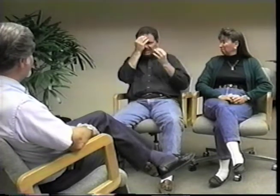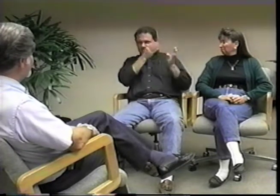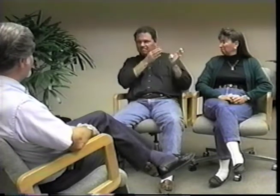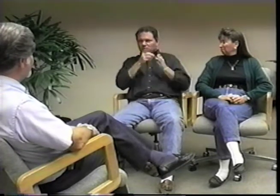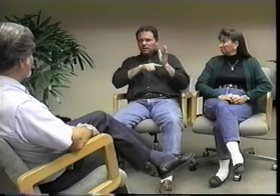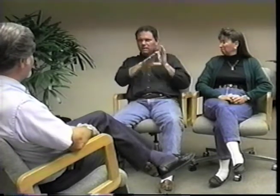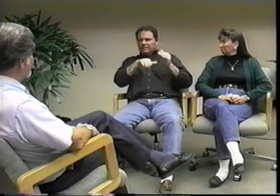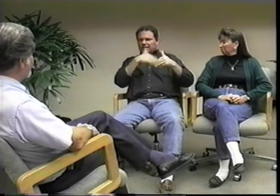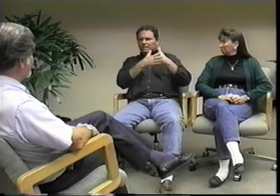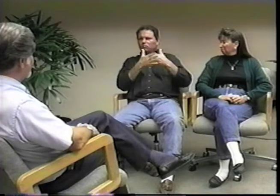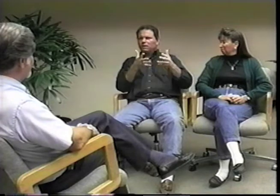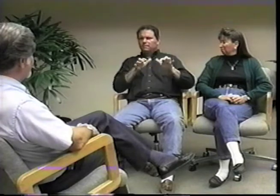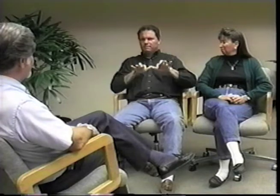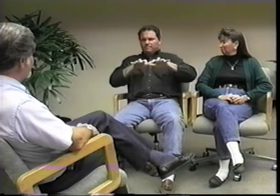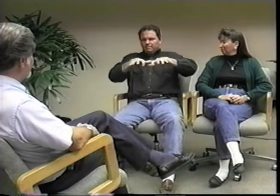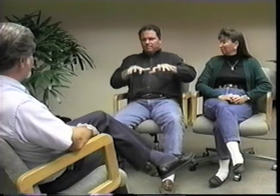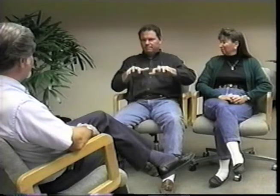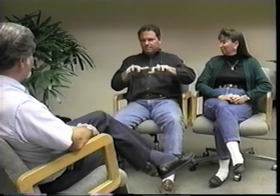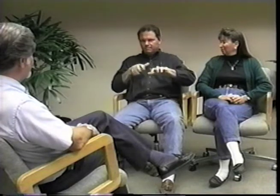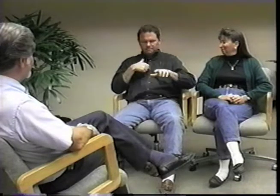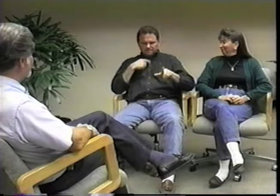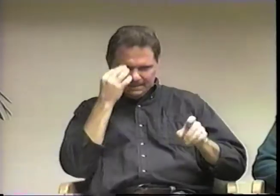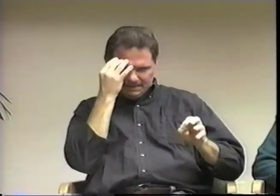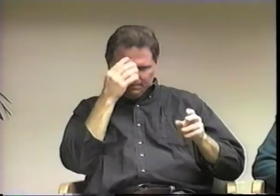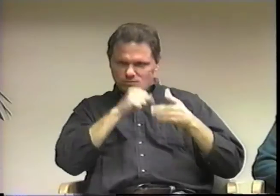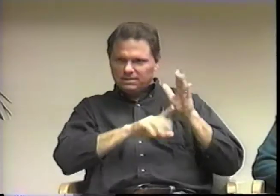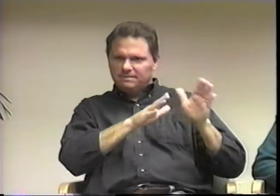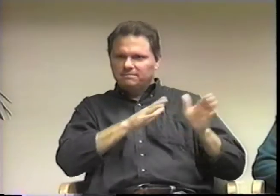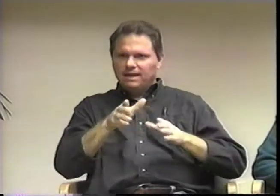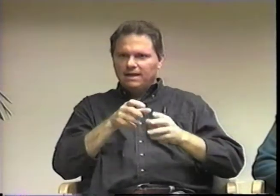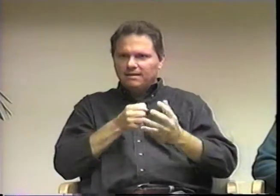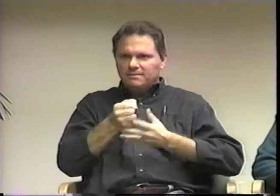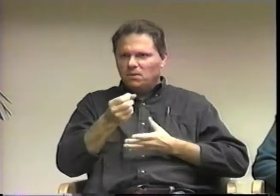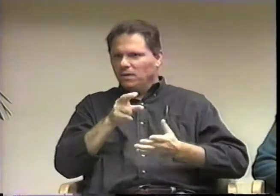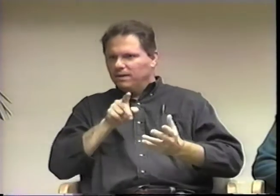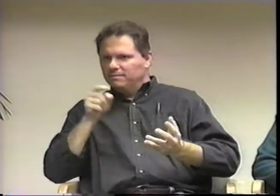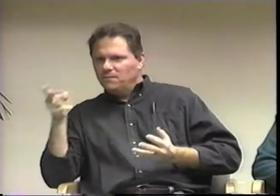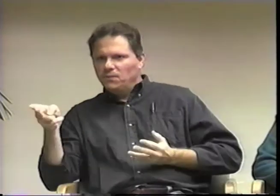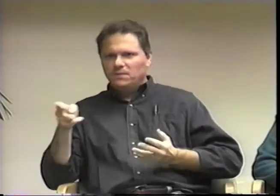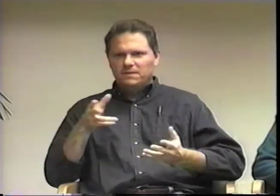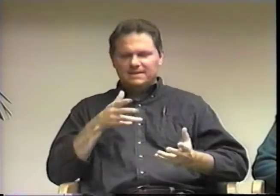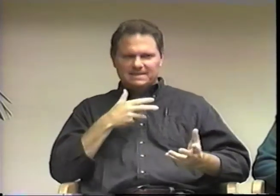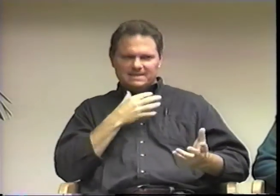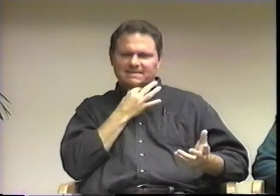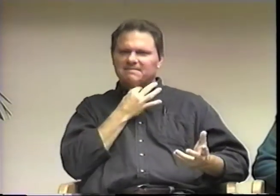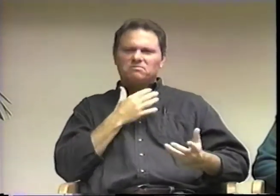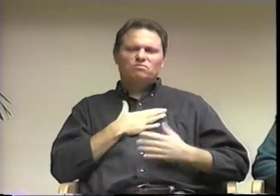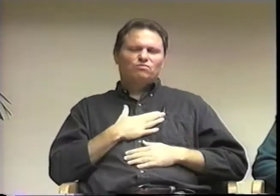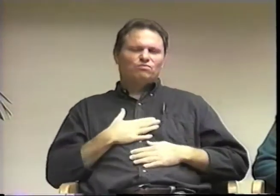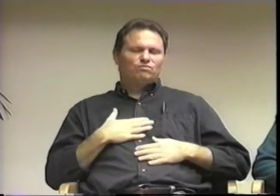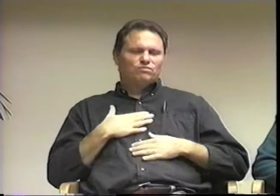and I always try to guess which of the plays or strategies the teams will be doing next.